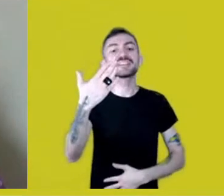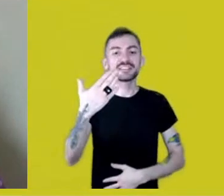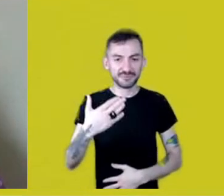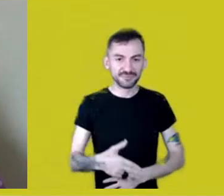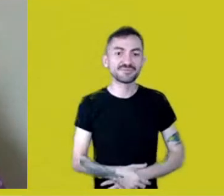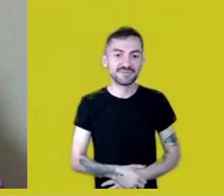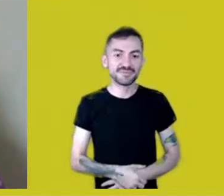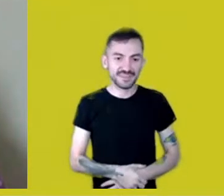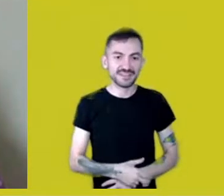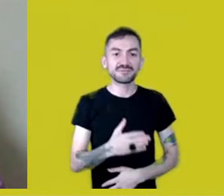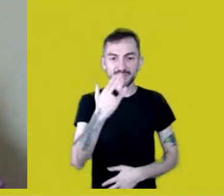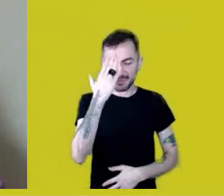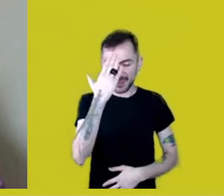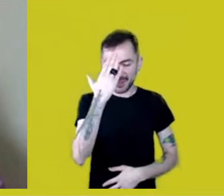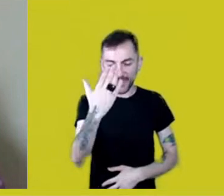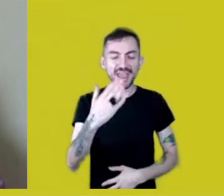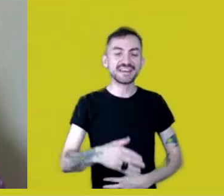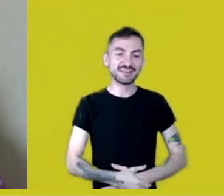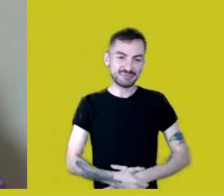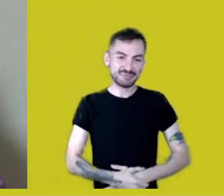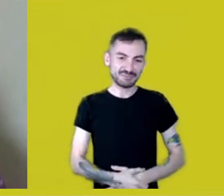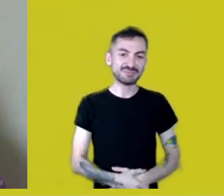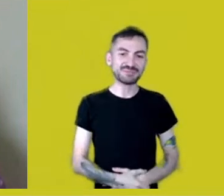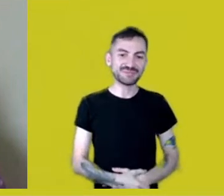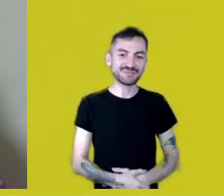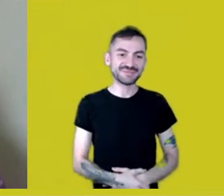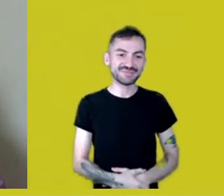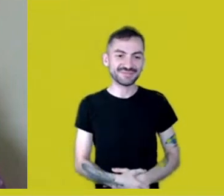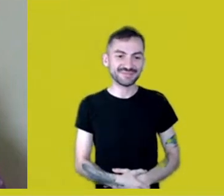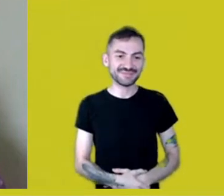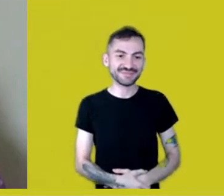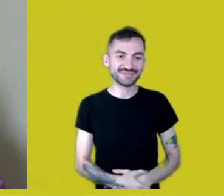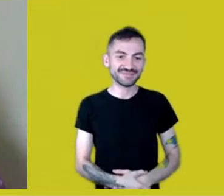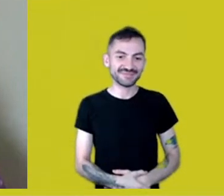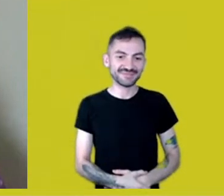“Nemeguere”. -“Nemeguere”, Márcia.